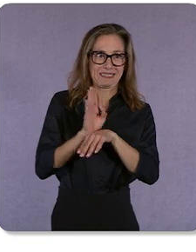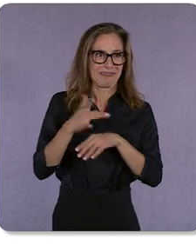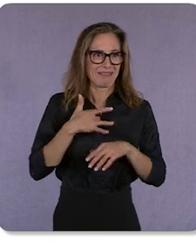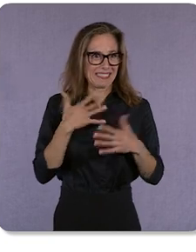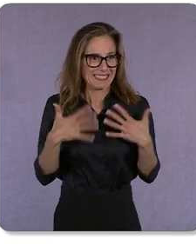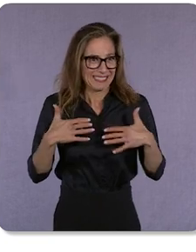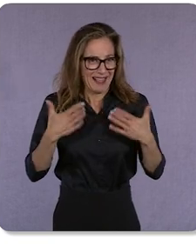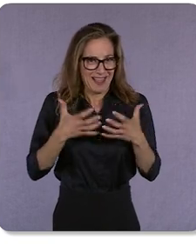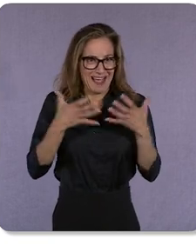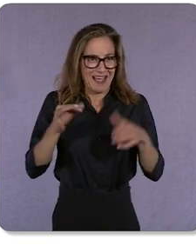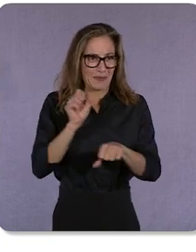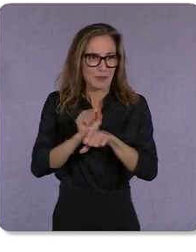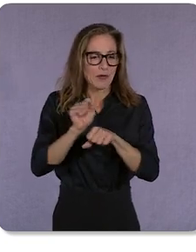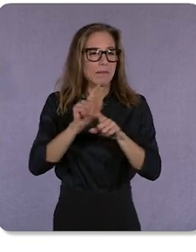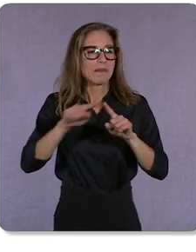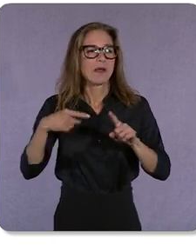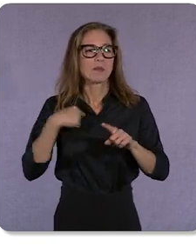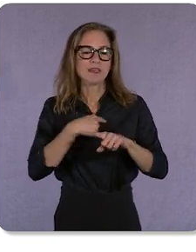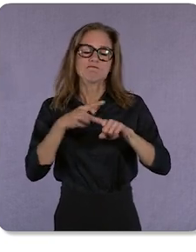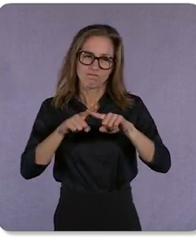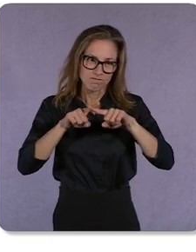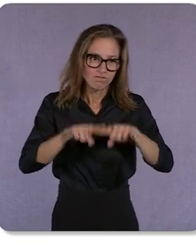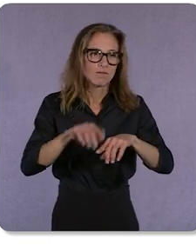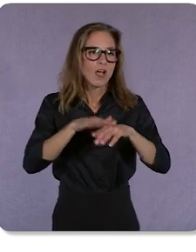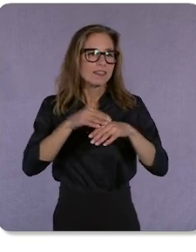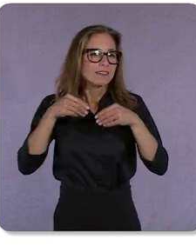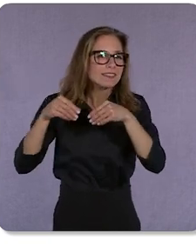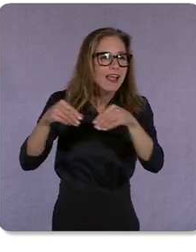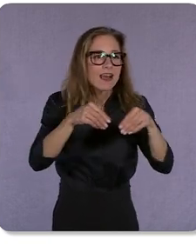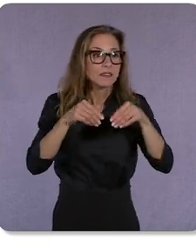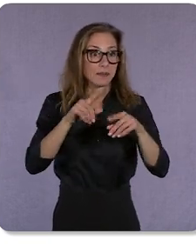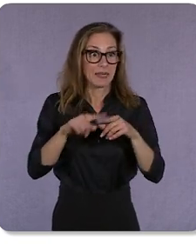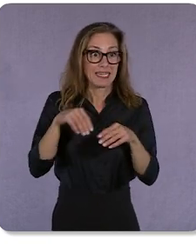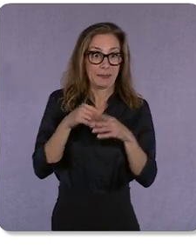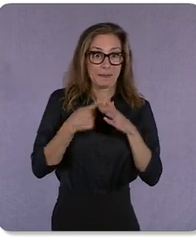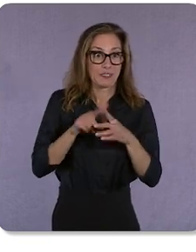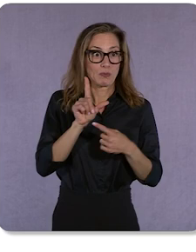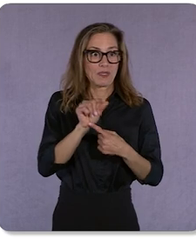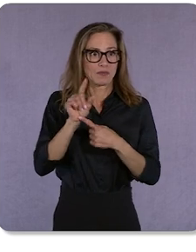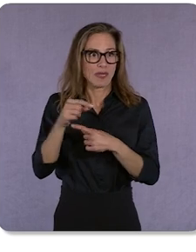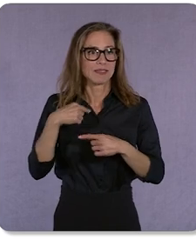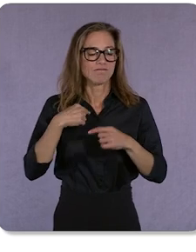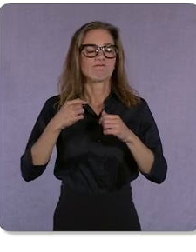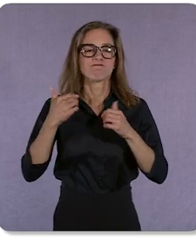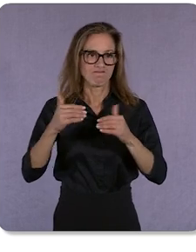in-person sales, but at the beginning of 2020 we implemented more of our digital marketing strategy